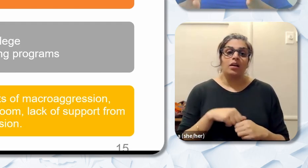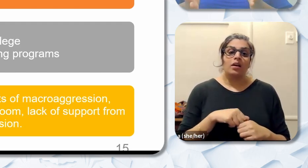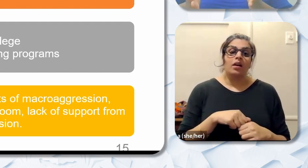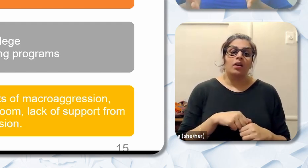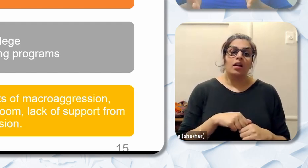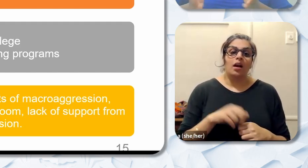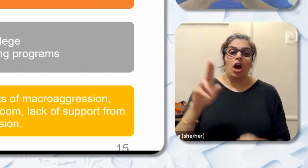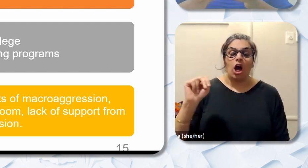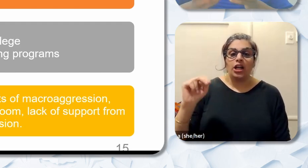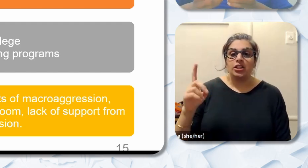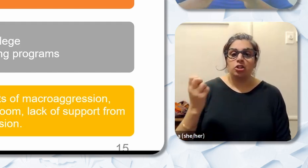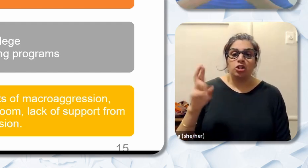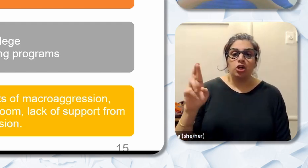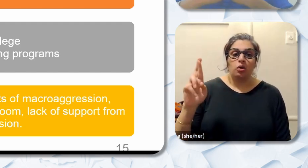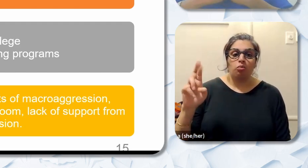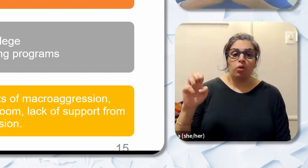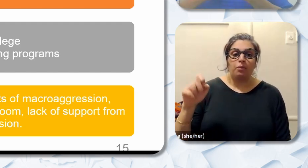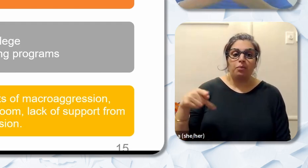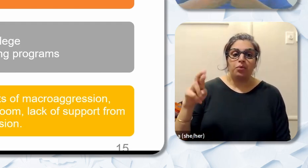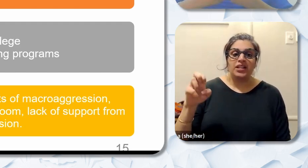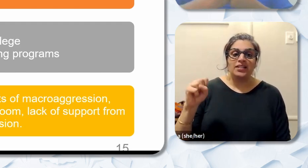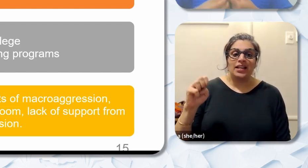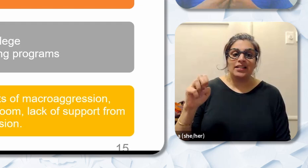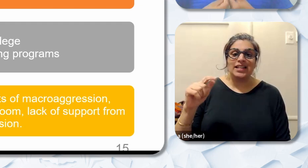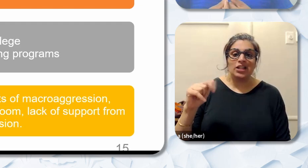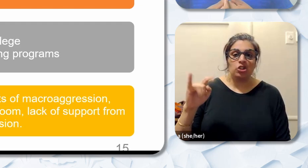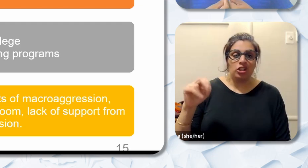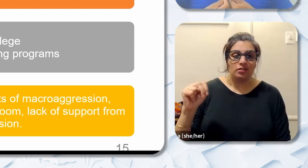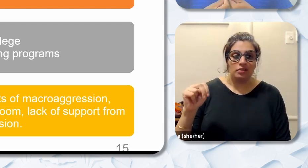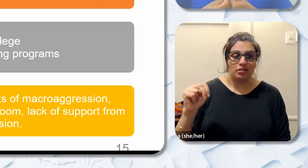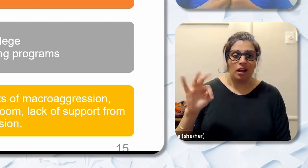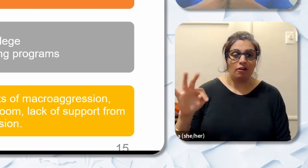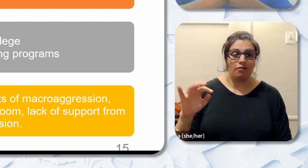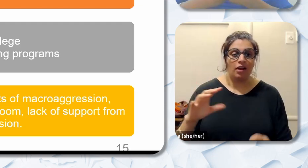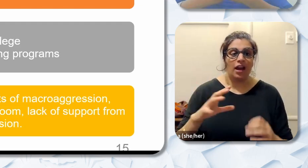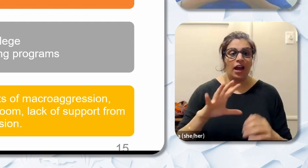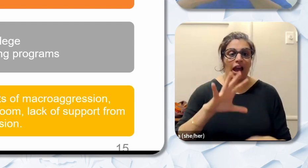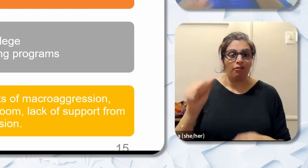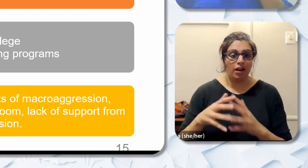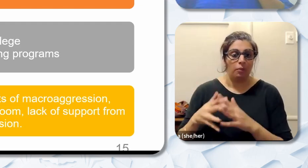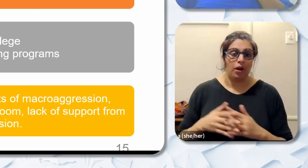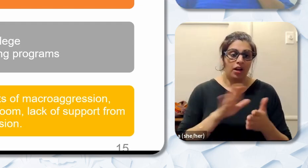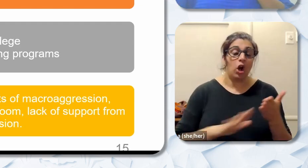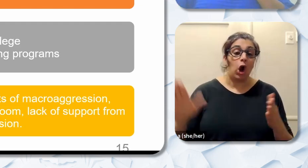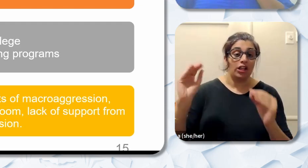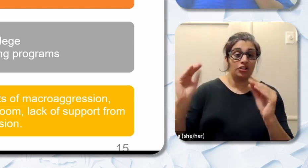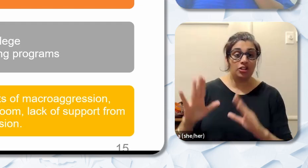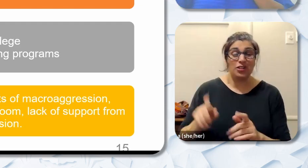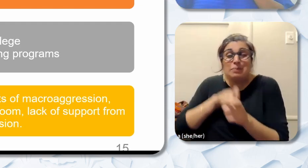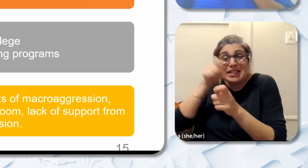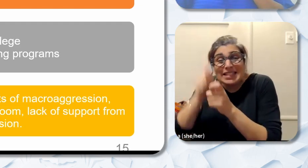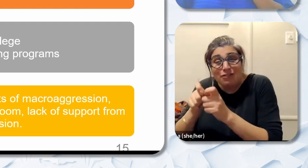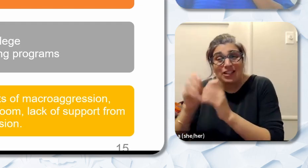college instructors specifically in teaching credential programs. I am a community college